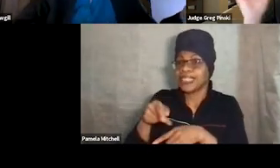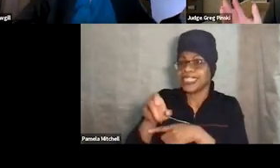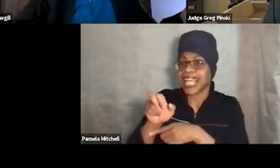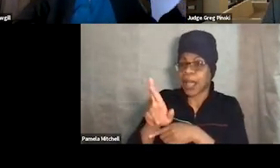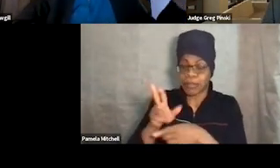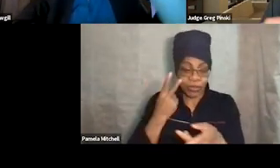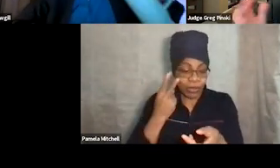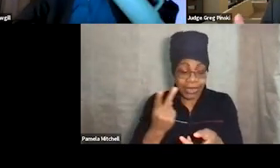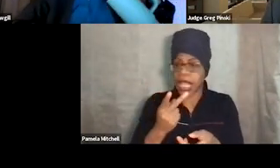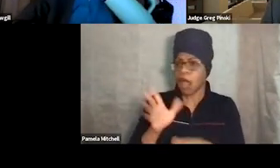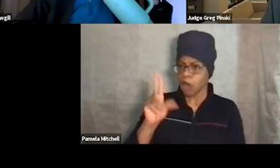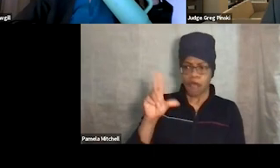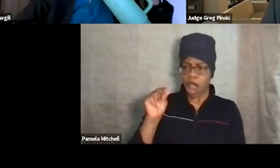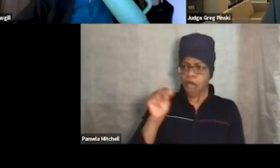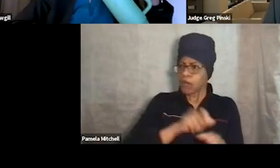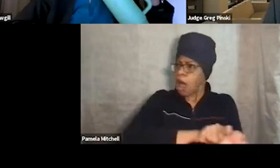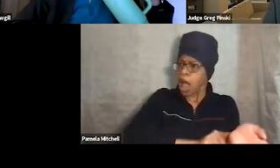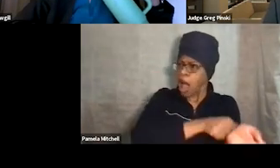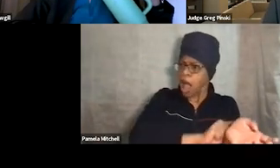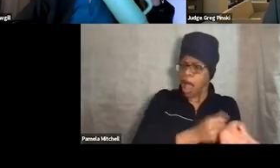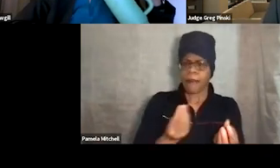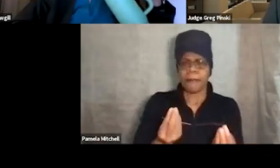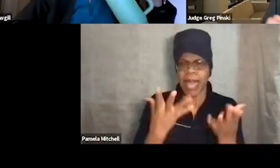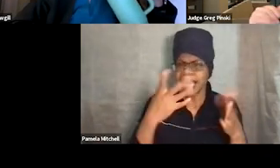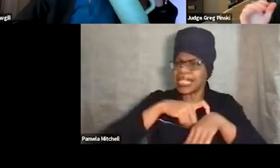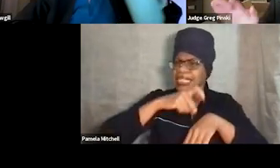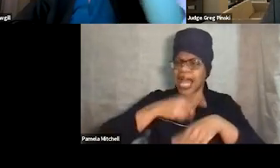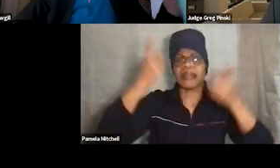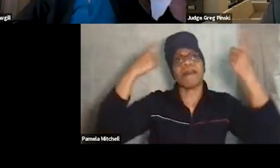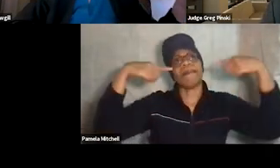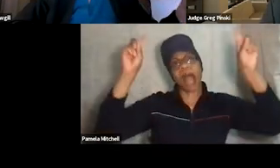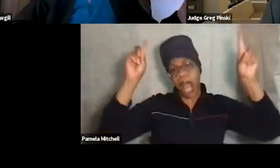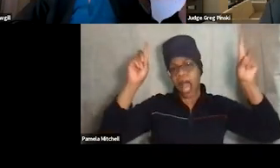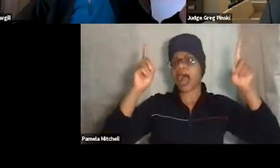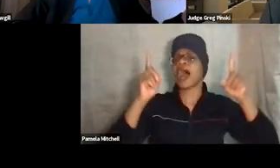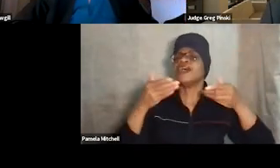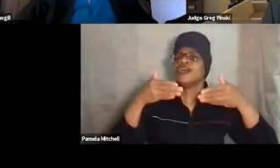We went through this multiple times until finally, through our progression of sanctions we've appoint